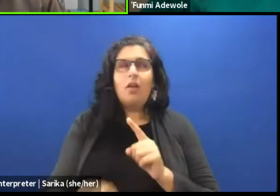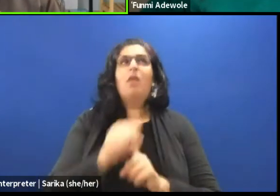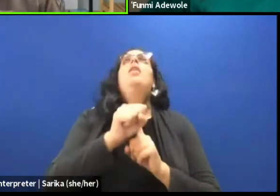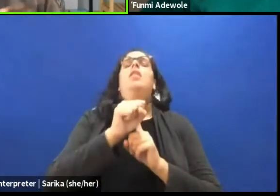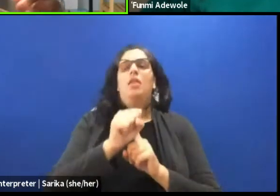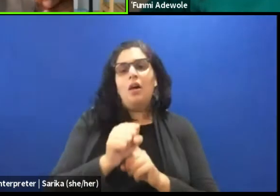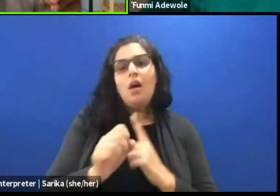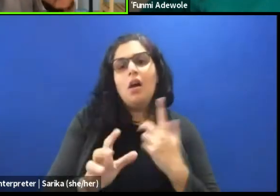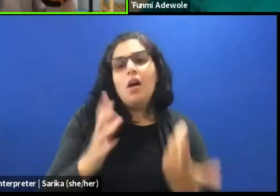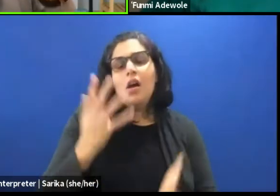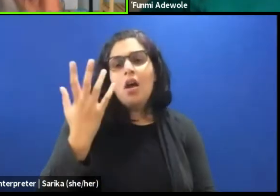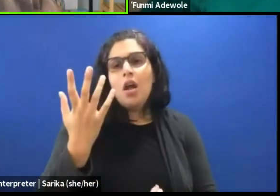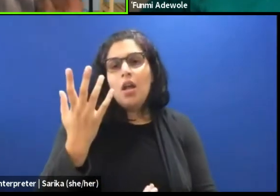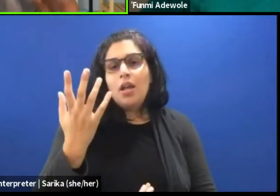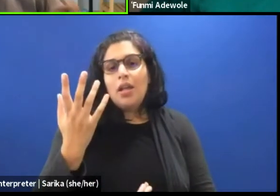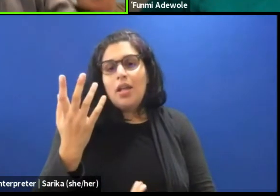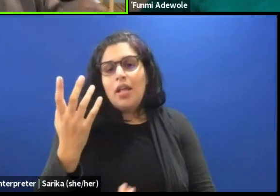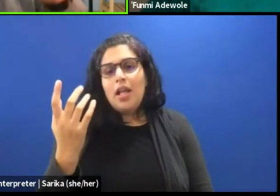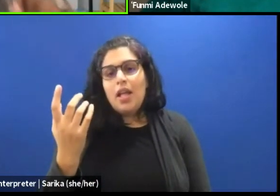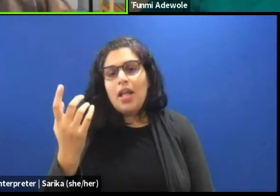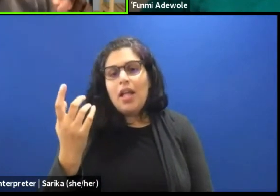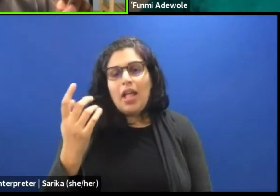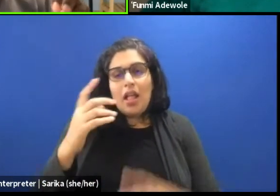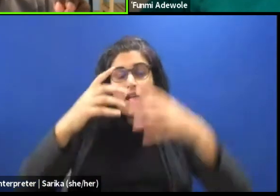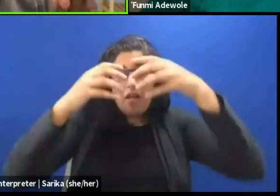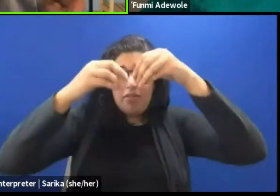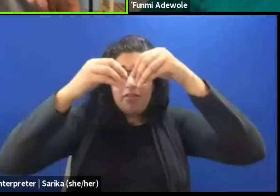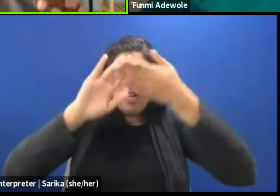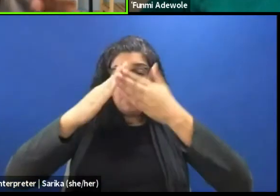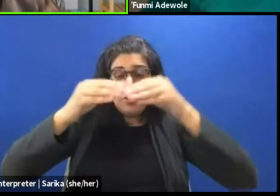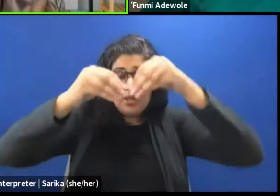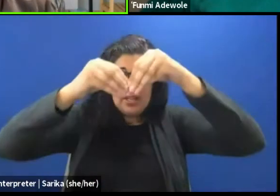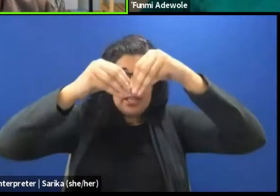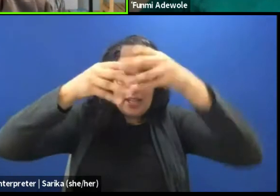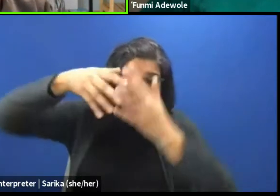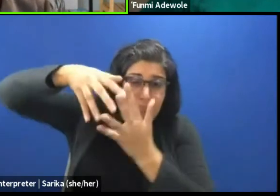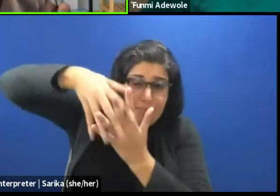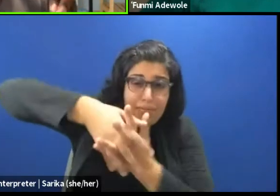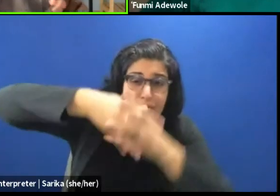Instead of thinking the role of the community that I'm working with.